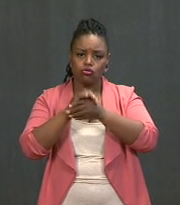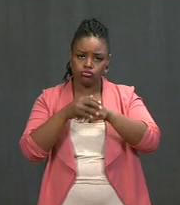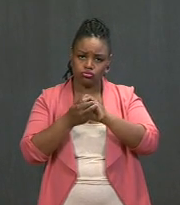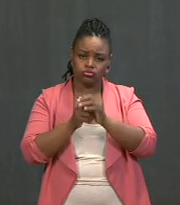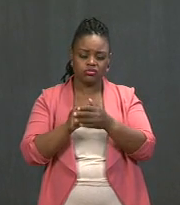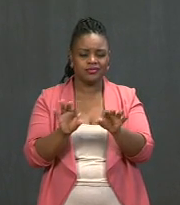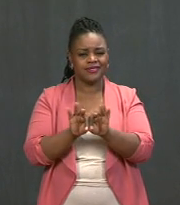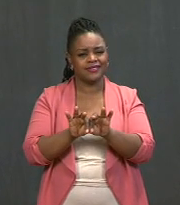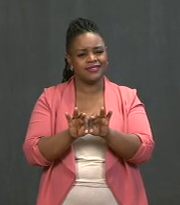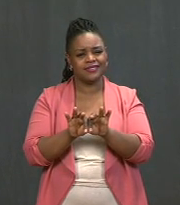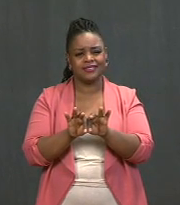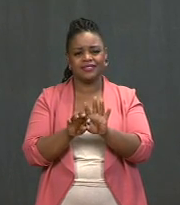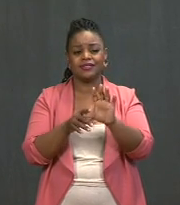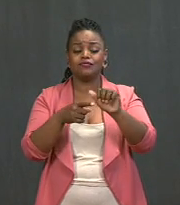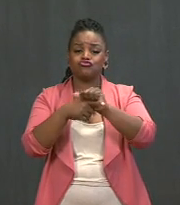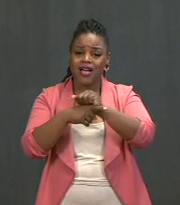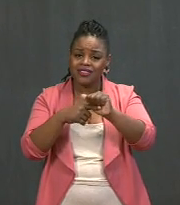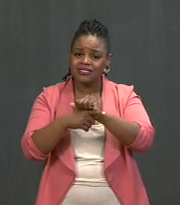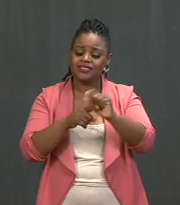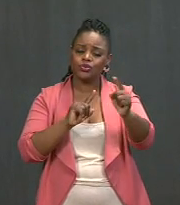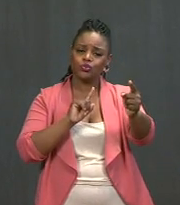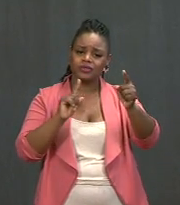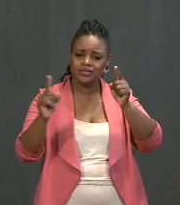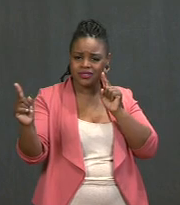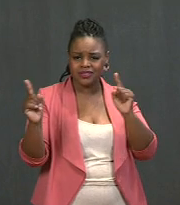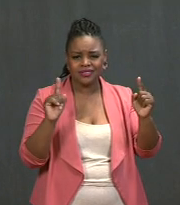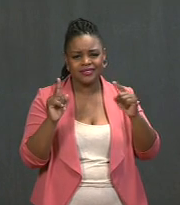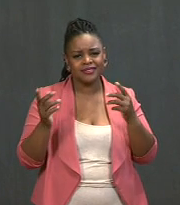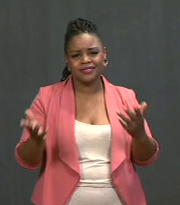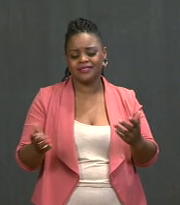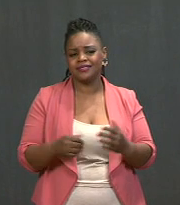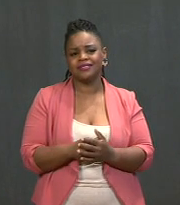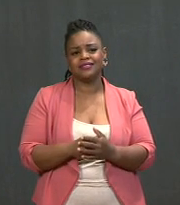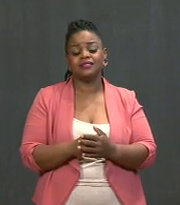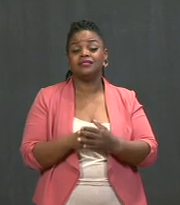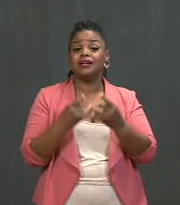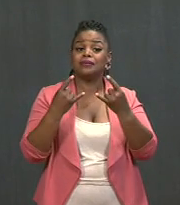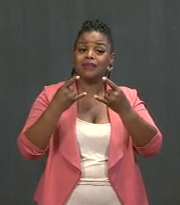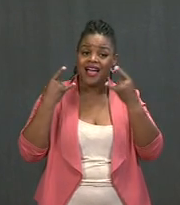Practice social distancing. Wear a mask, as recommended by the CDC.